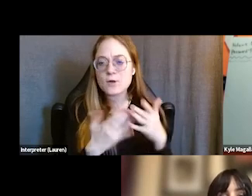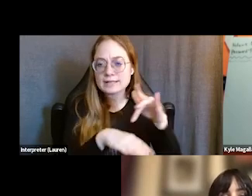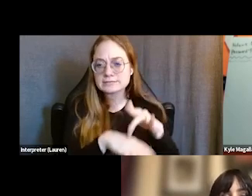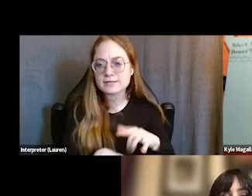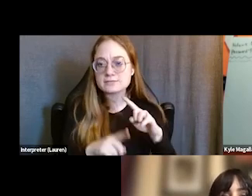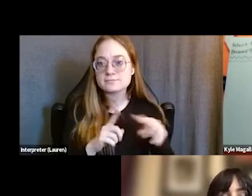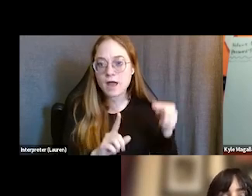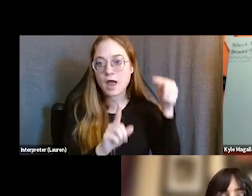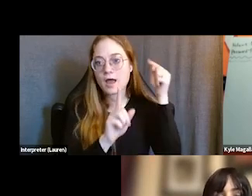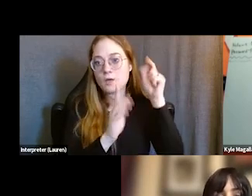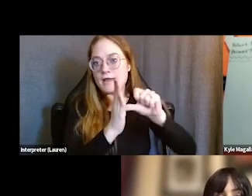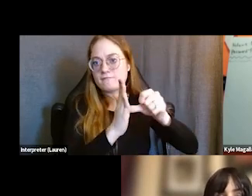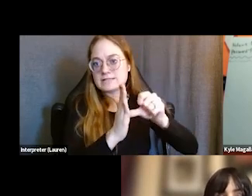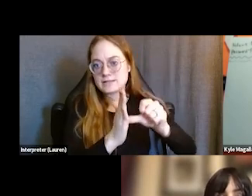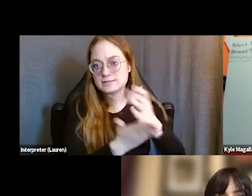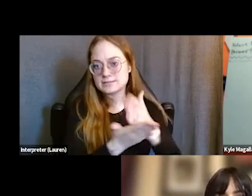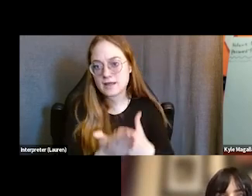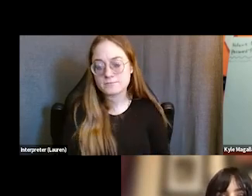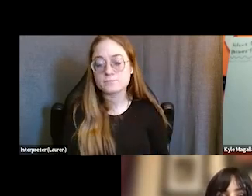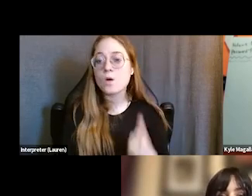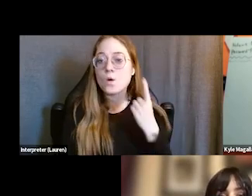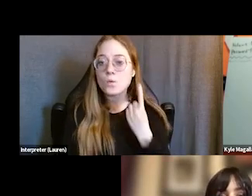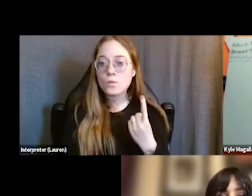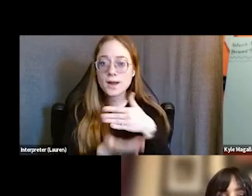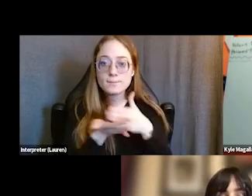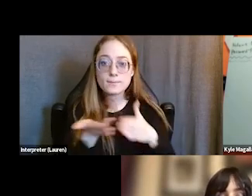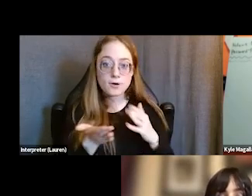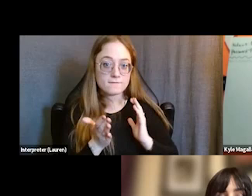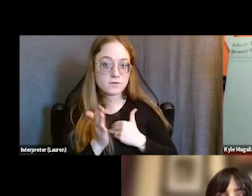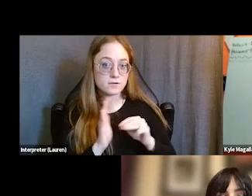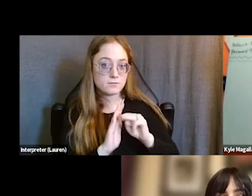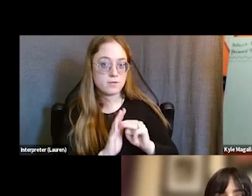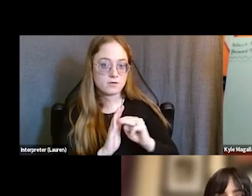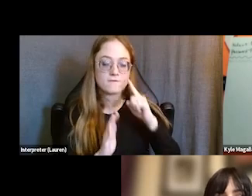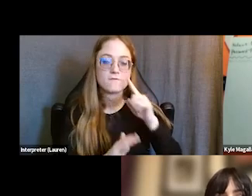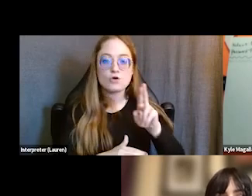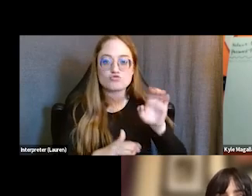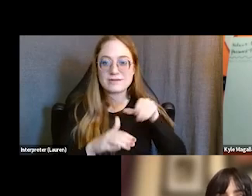So, one component of our model in terms of doing reentry case management work, whether it's with young people,